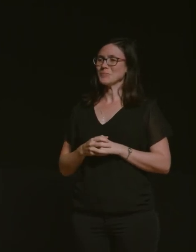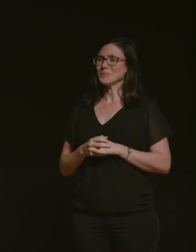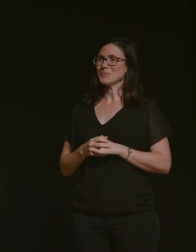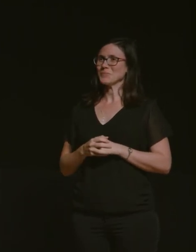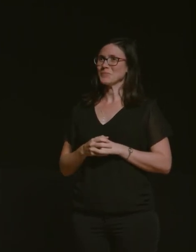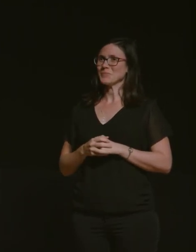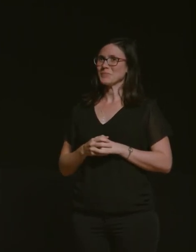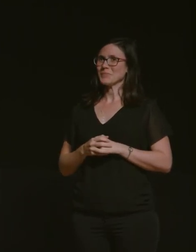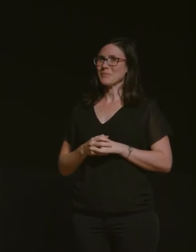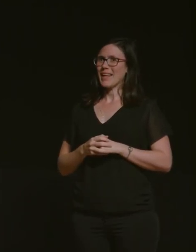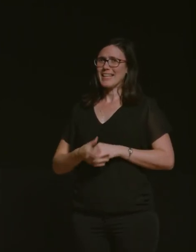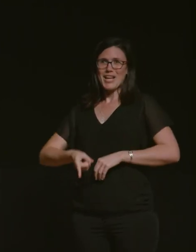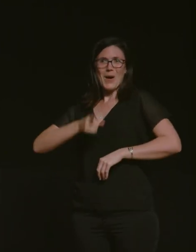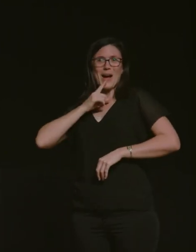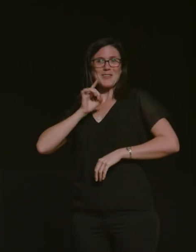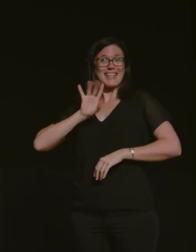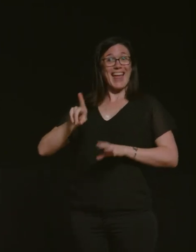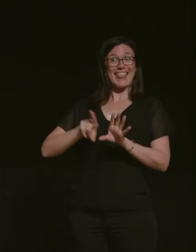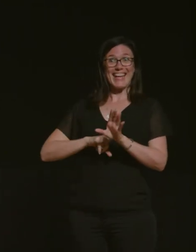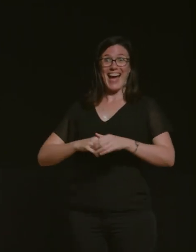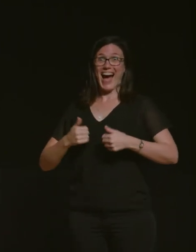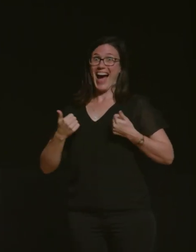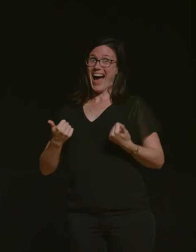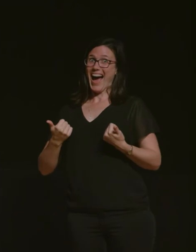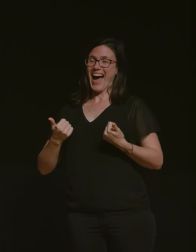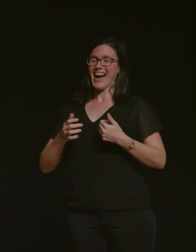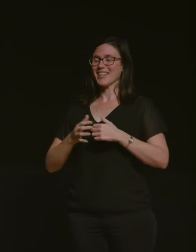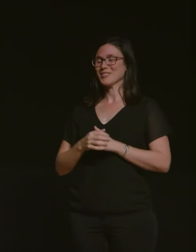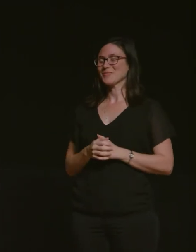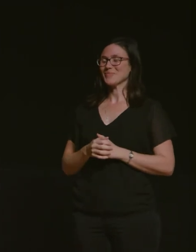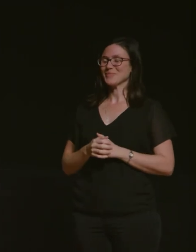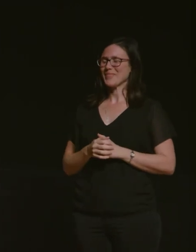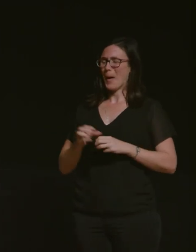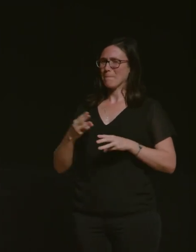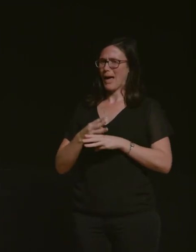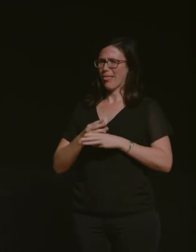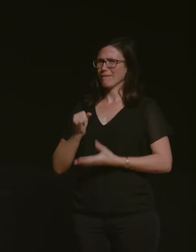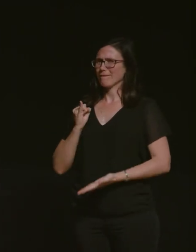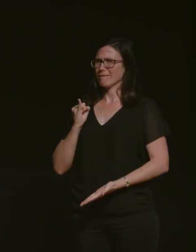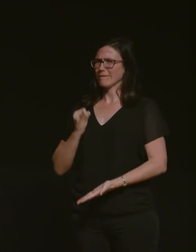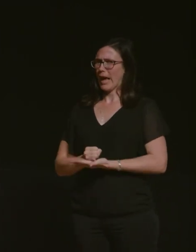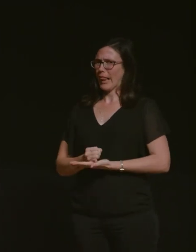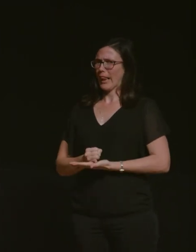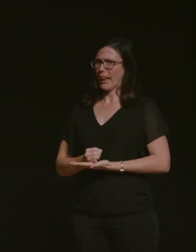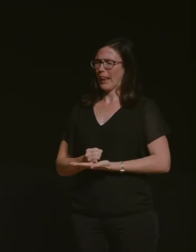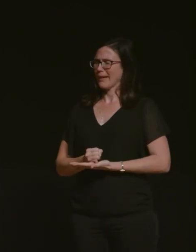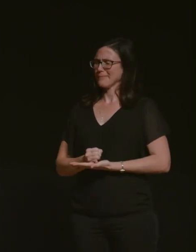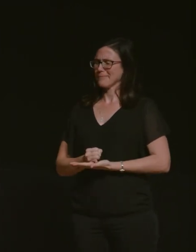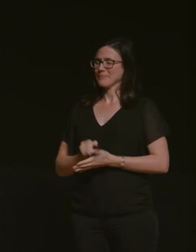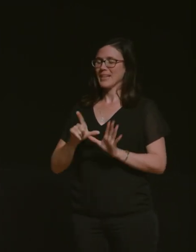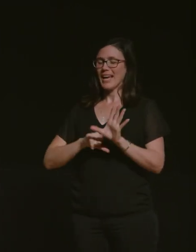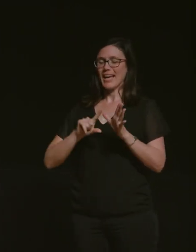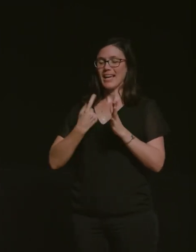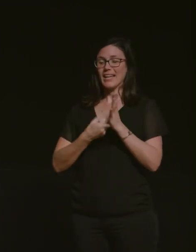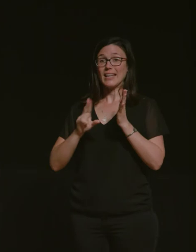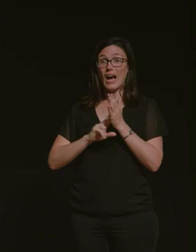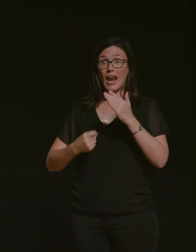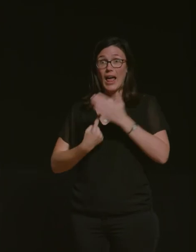and this is our 110th year i can't even do math um yarn has been held in bars cafes lounge rooms